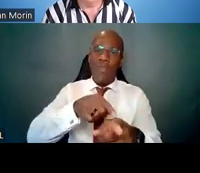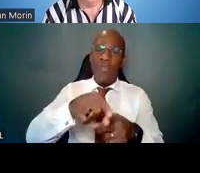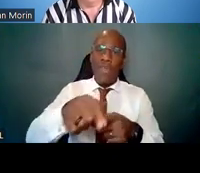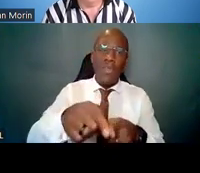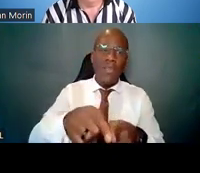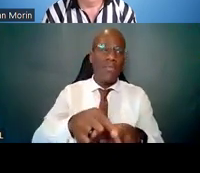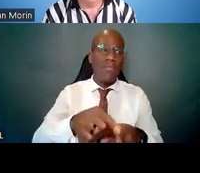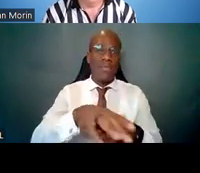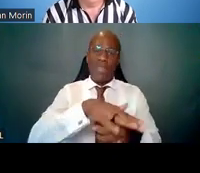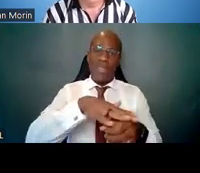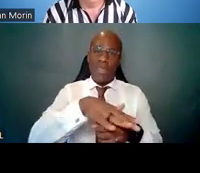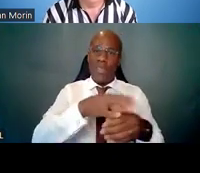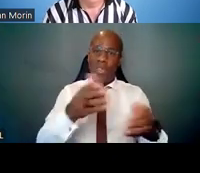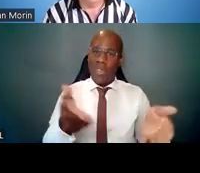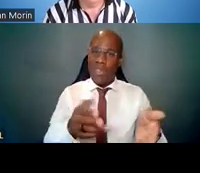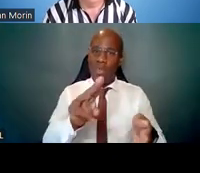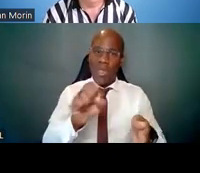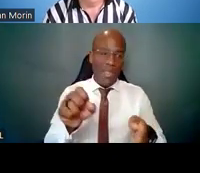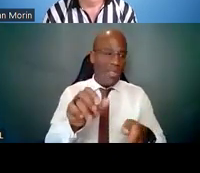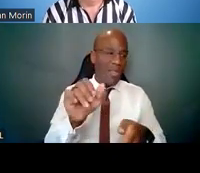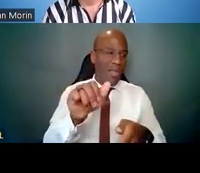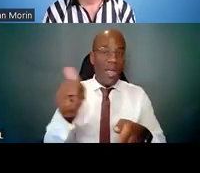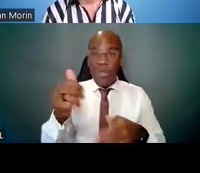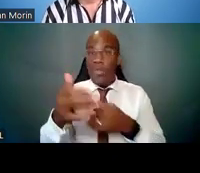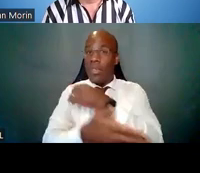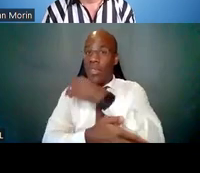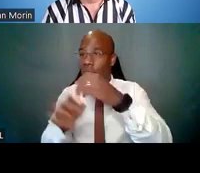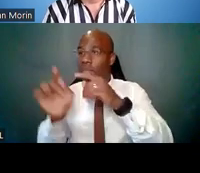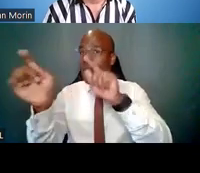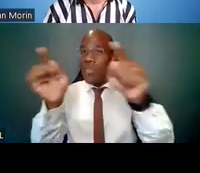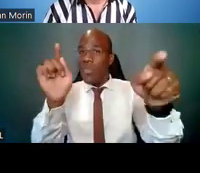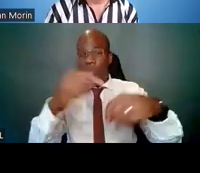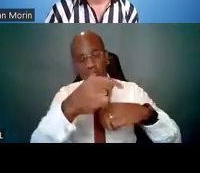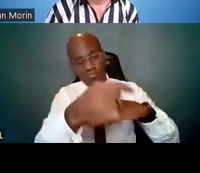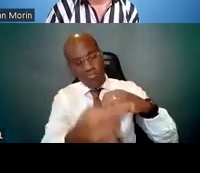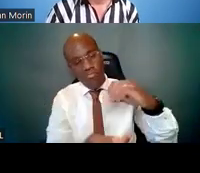In addition, you can find people through the centers